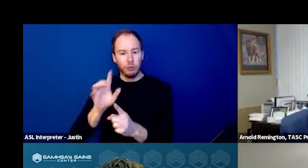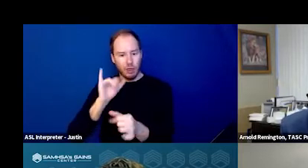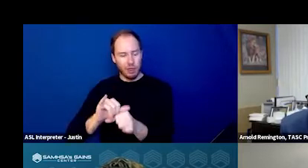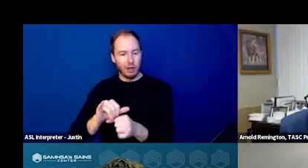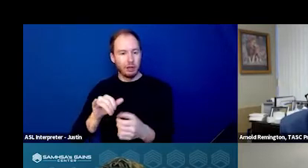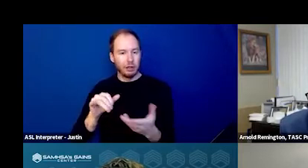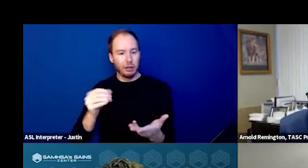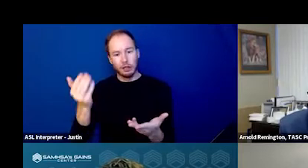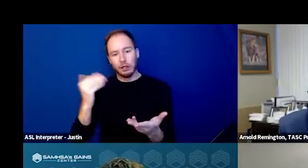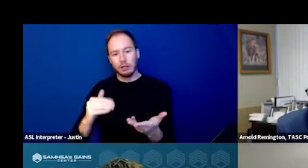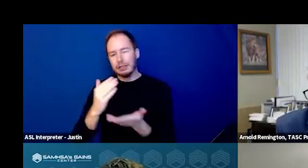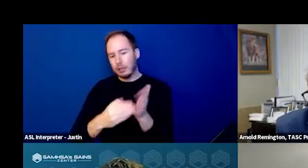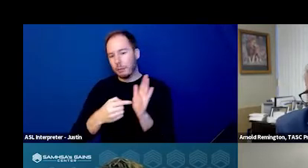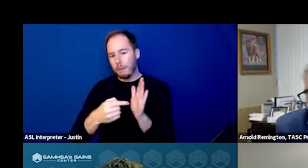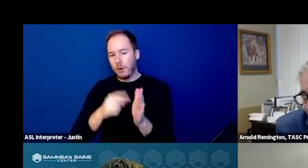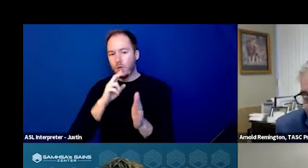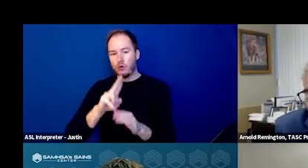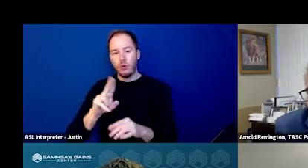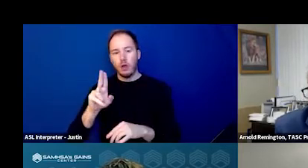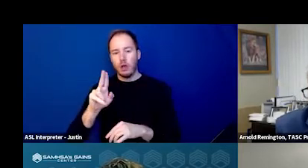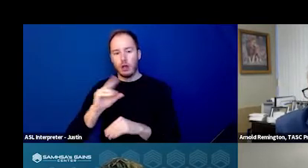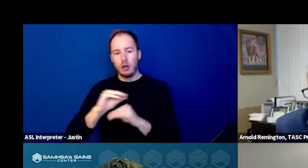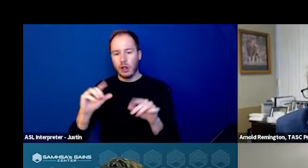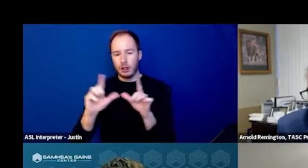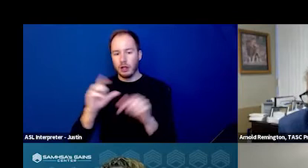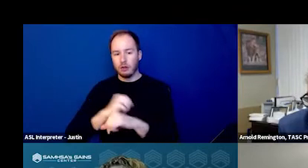And in some models use unlicensed crisis responders for that